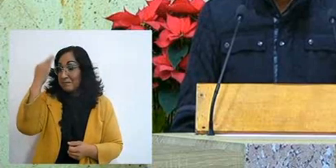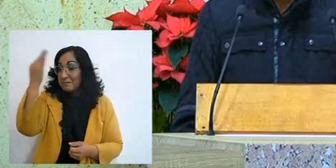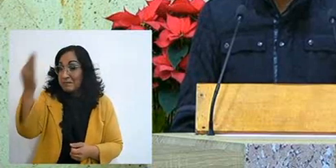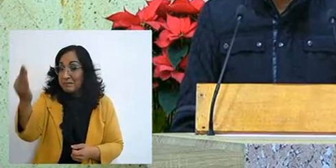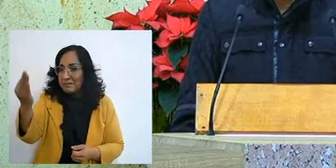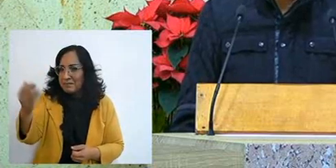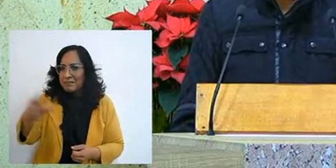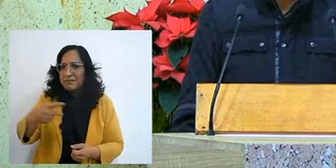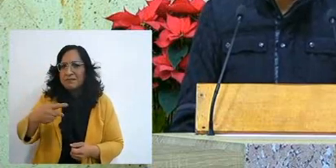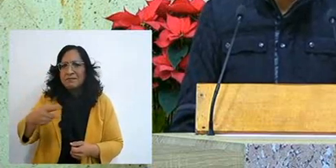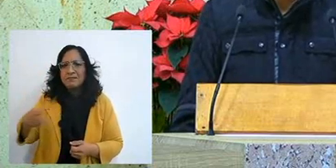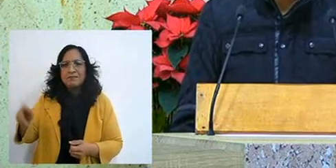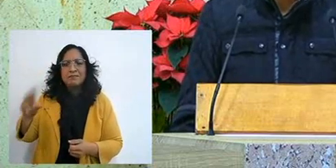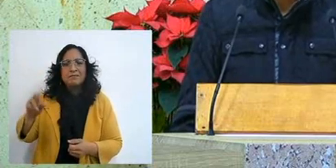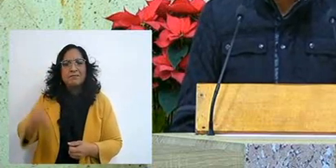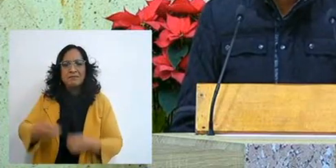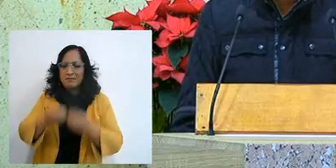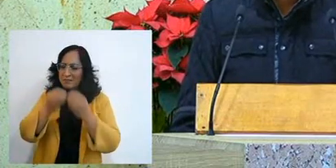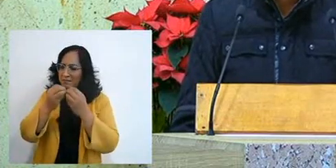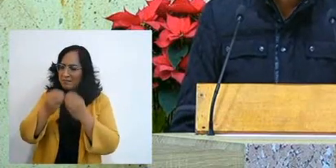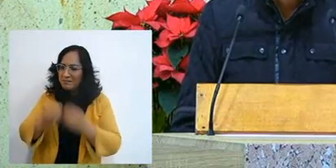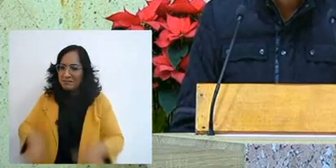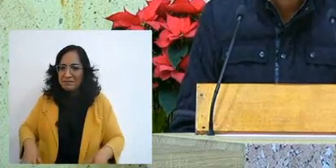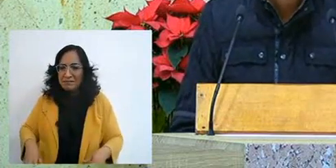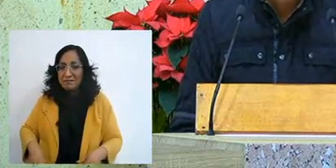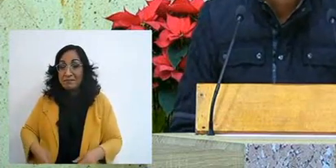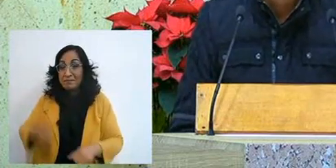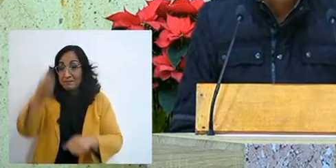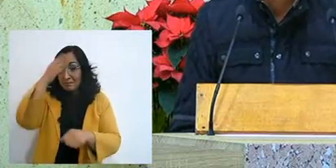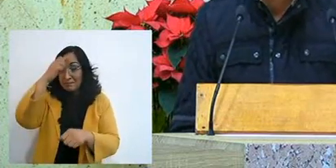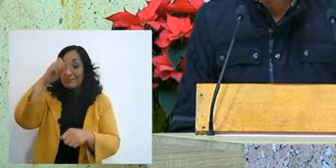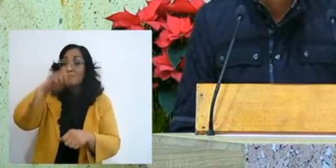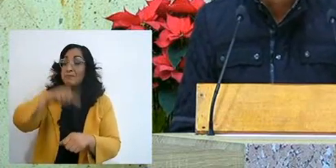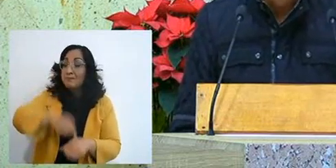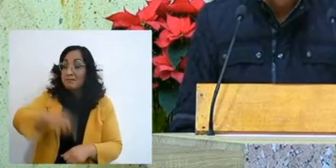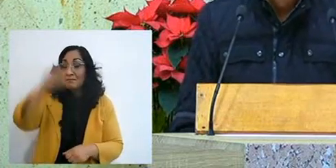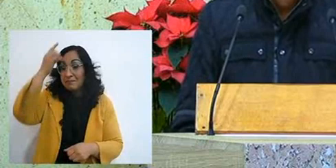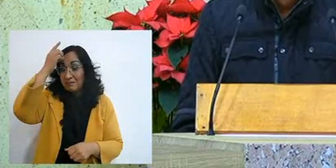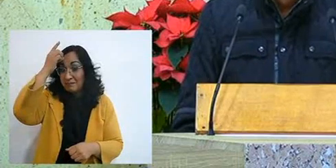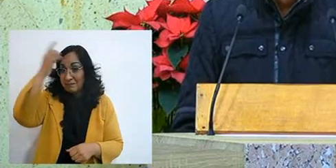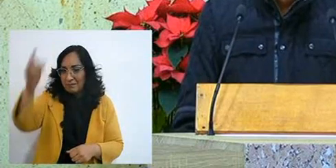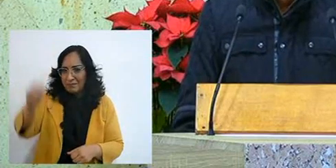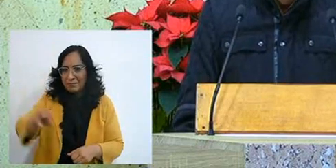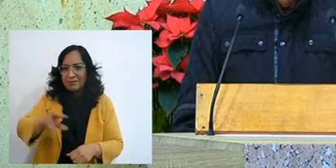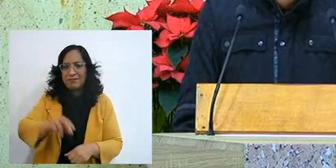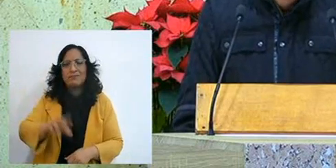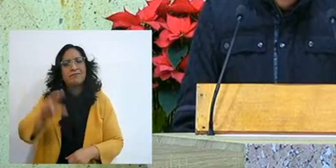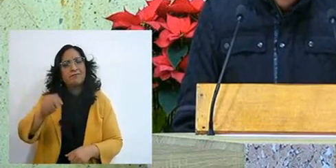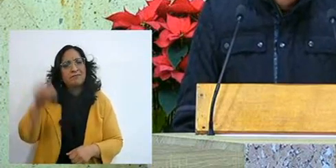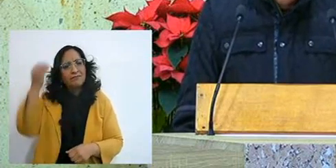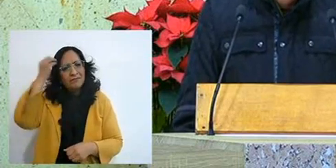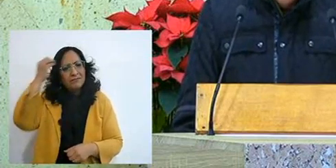but let us not stop believing in the Lord, and let us not forget that he is the Almighty God,